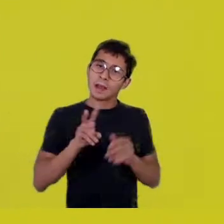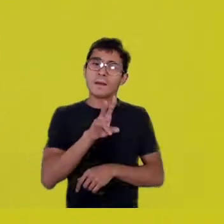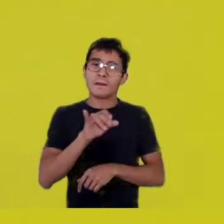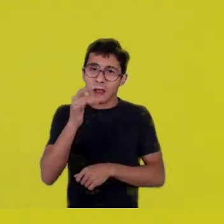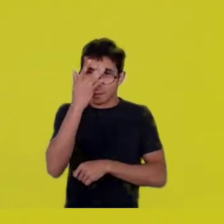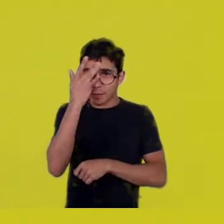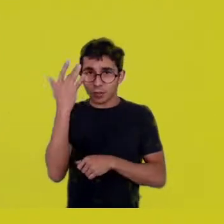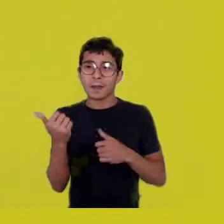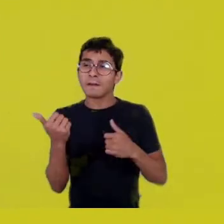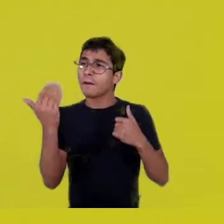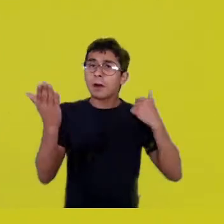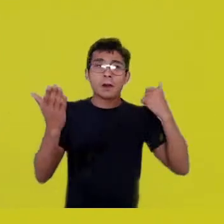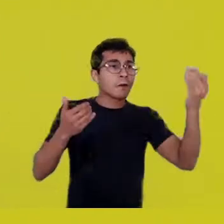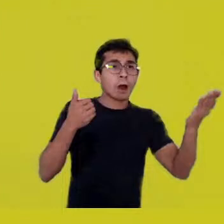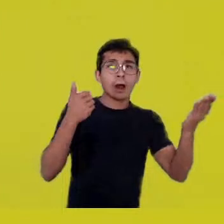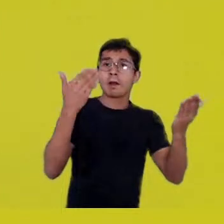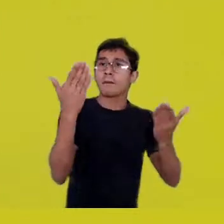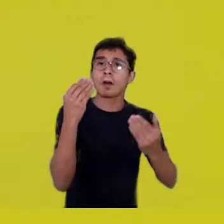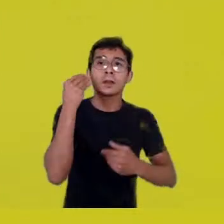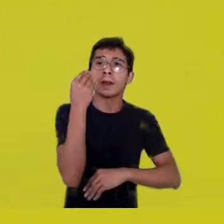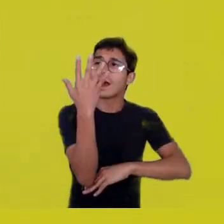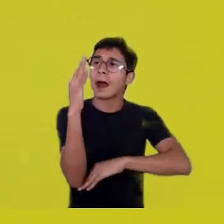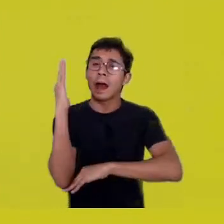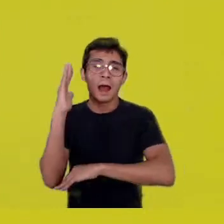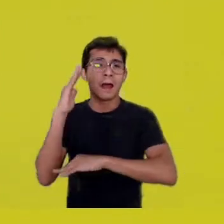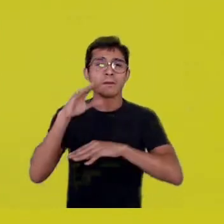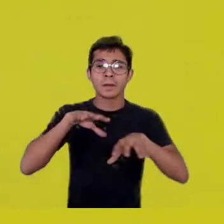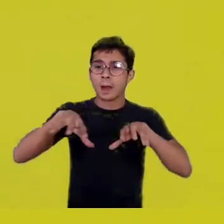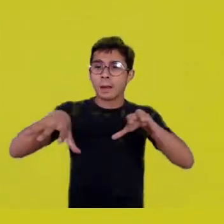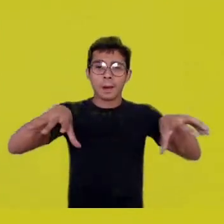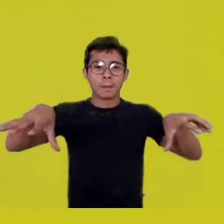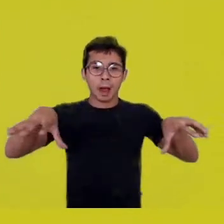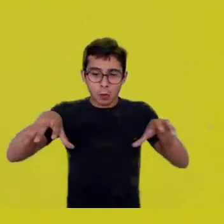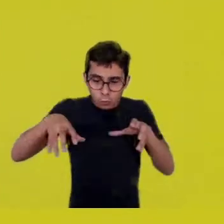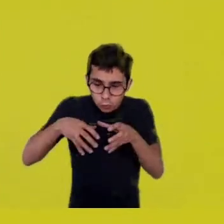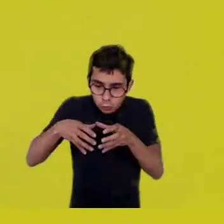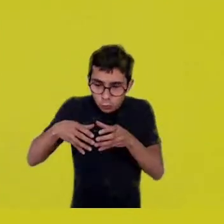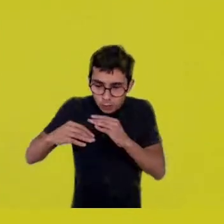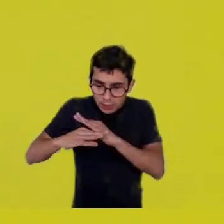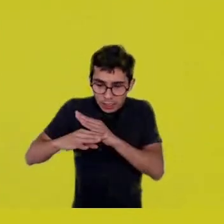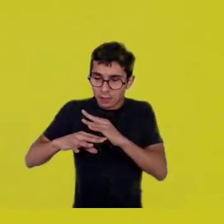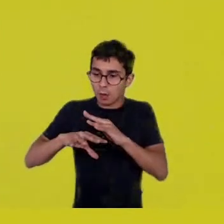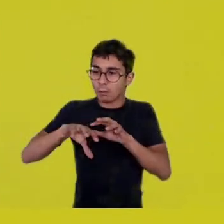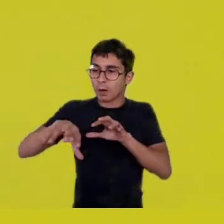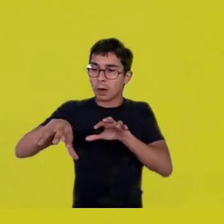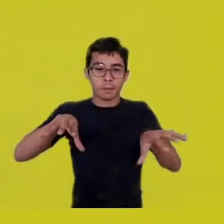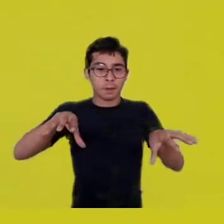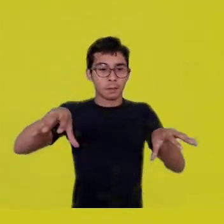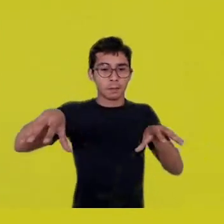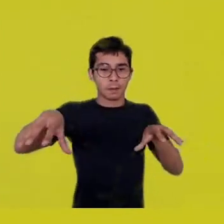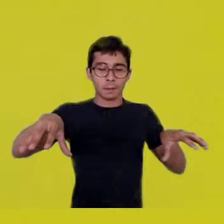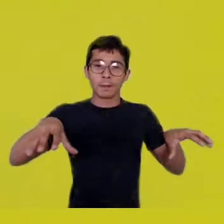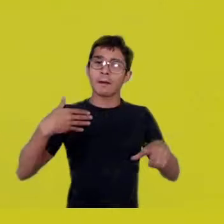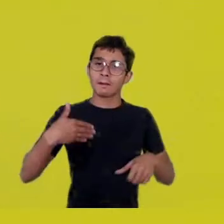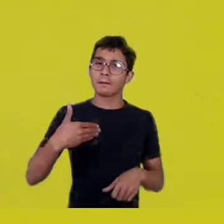having more spread-out experiences, more dispersed over the territory, the geography.”